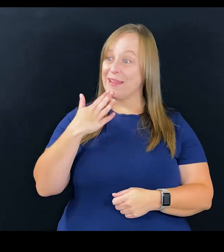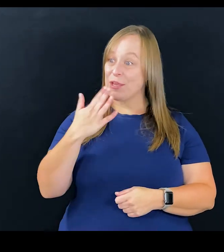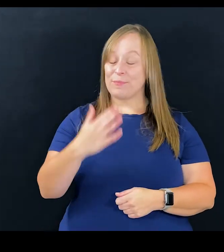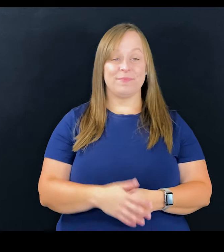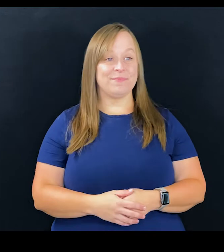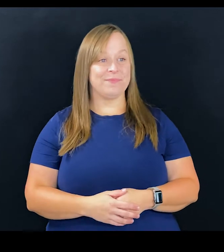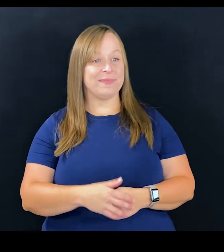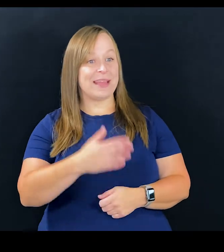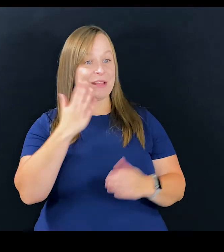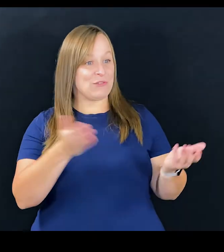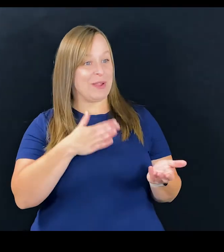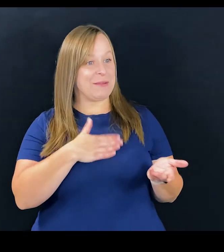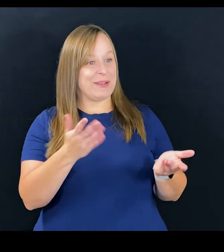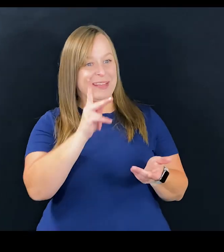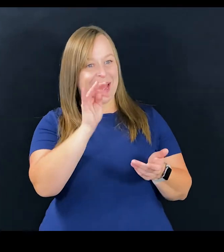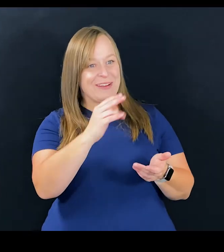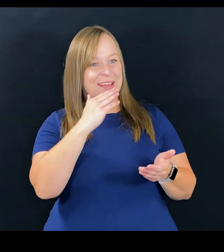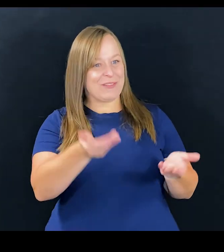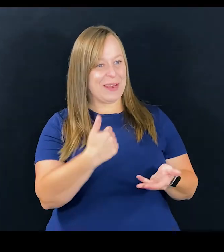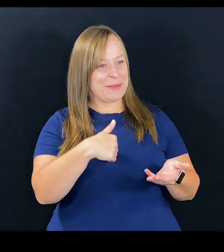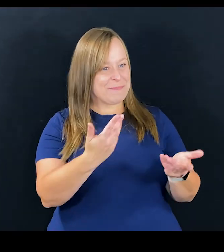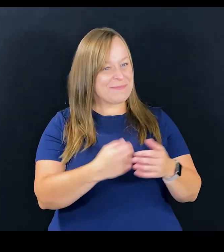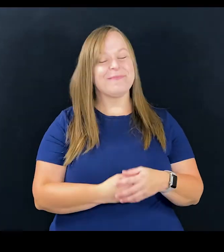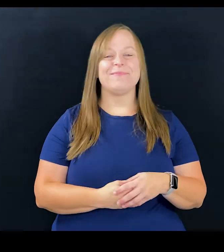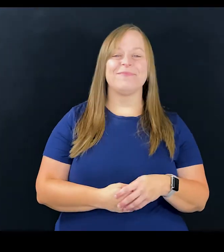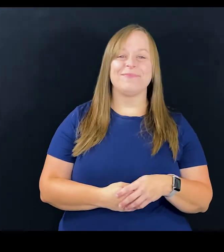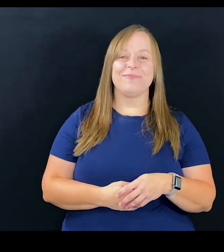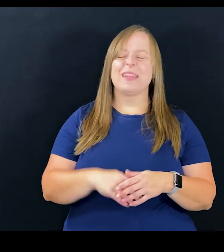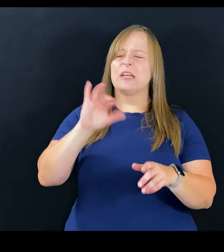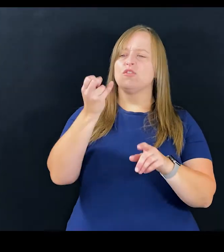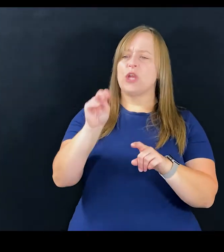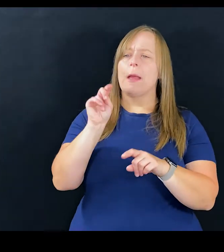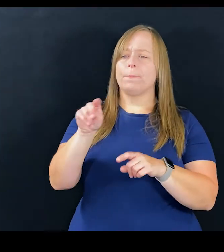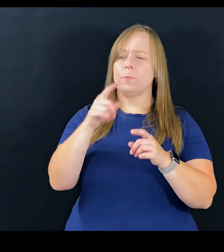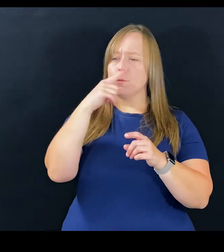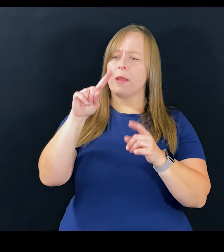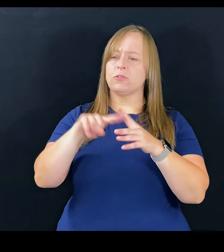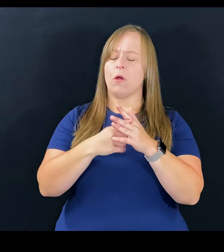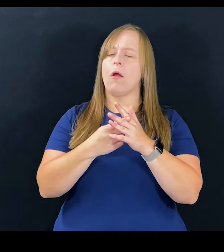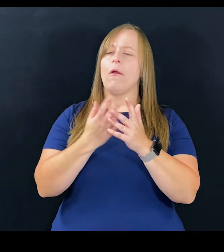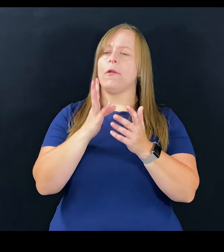Thank you. It's great to be here, Katrin, thanks for inviting me. John, will you start off by telling us a little